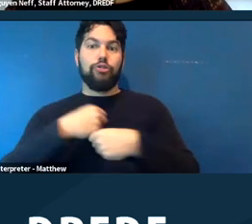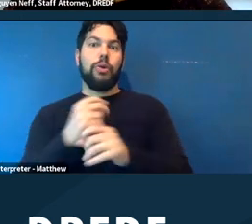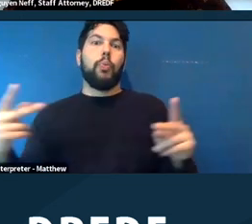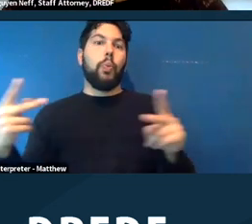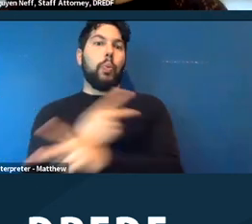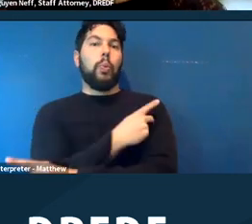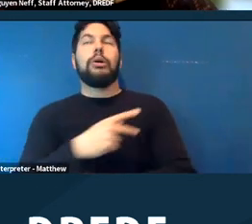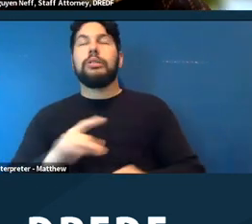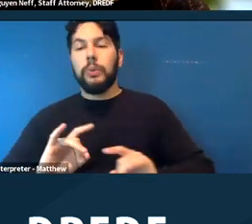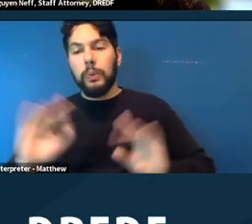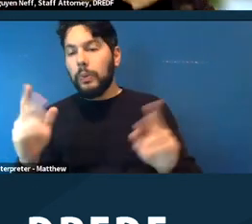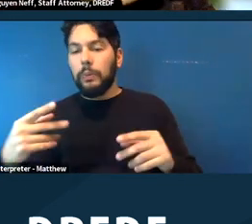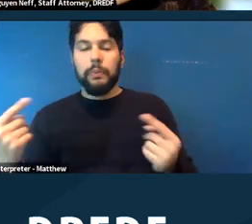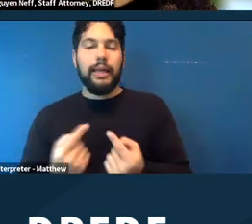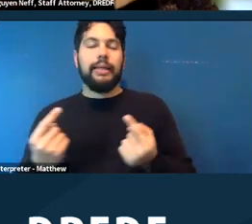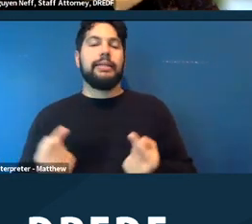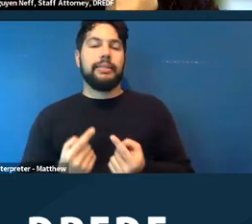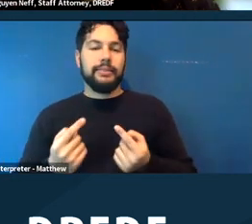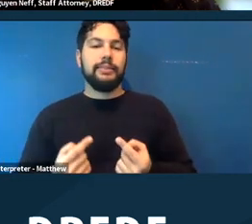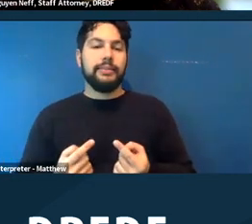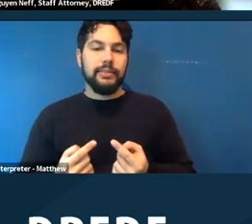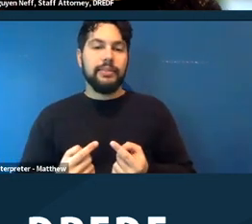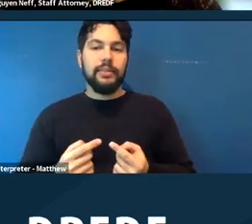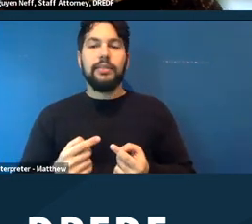Another example I thought of that I didn't include in this slide is also the amount of